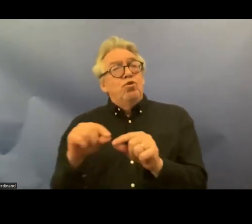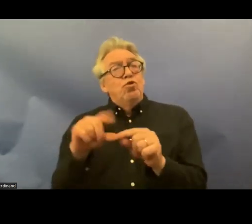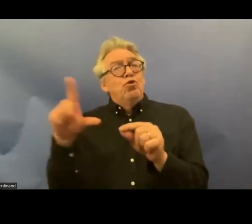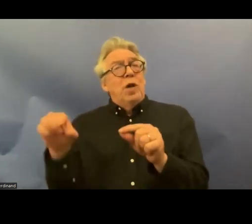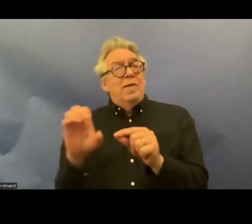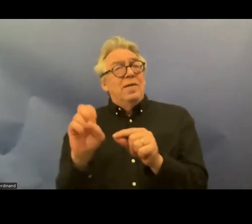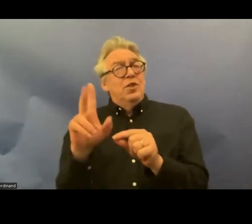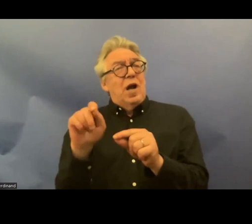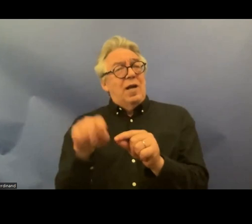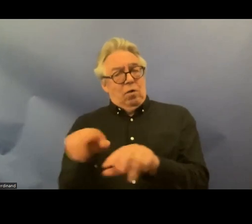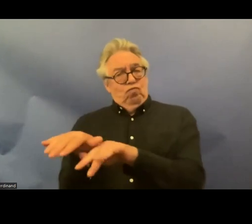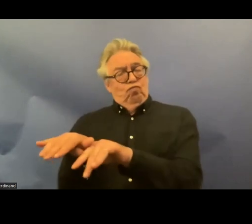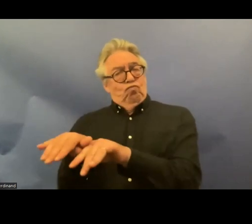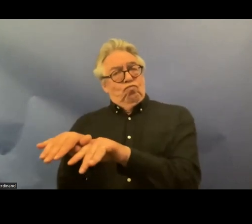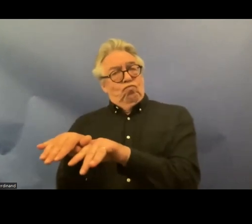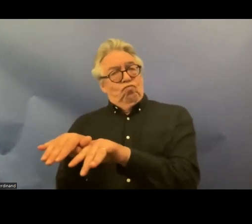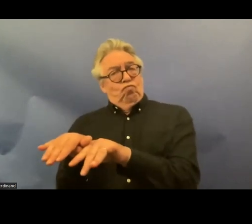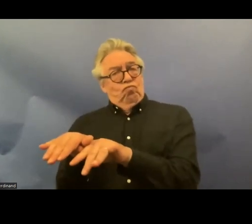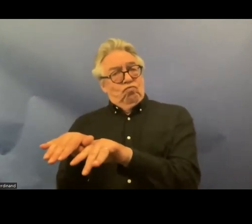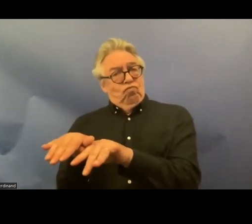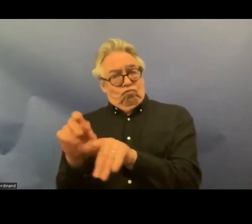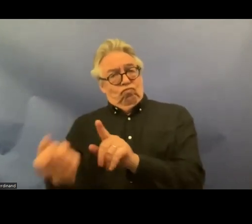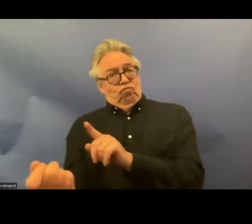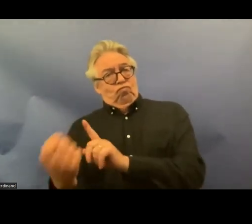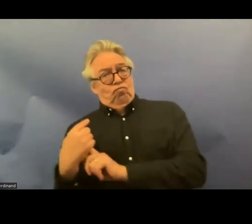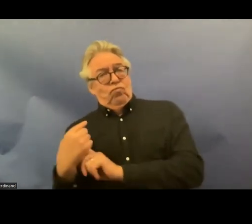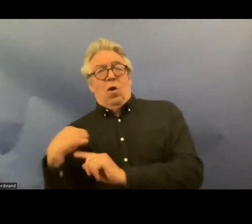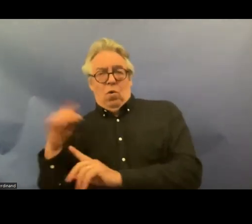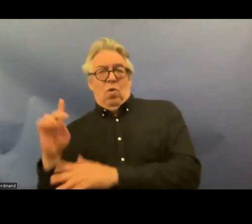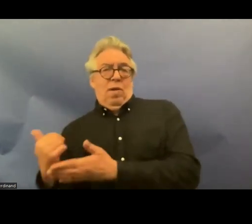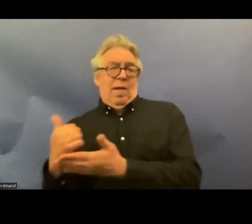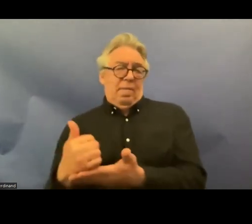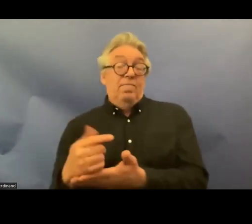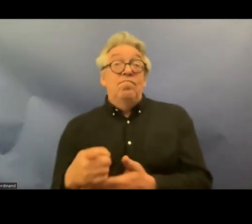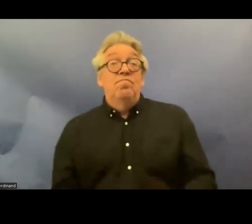immediately so you're all very welcome this webinar will also be